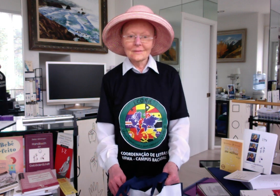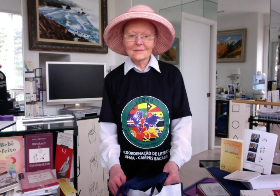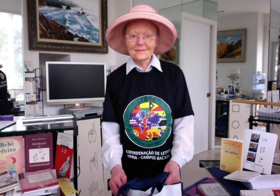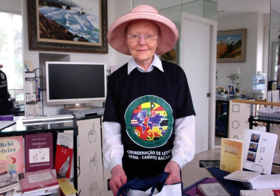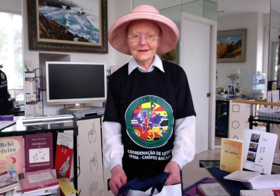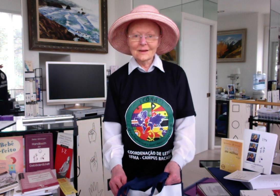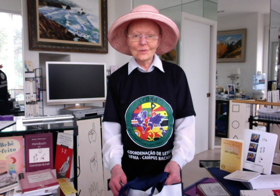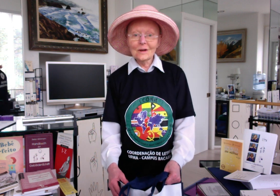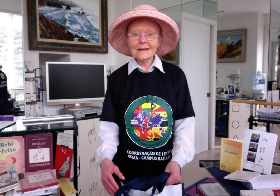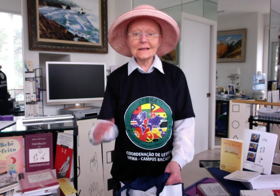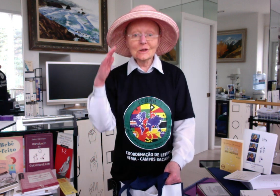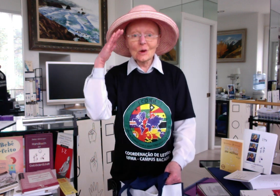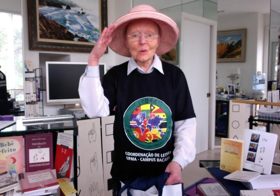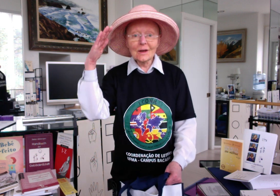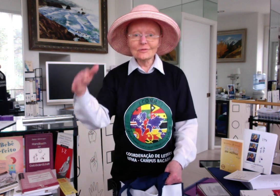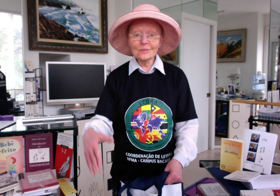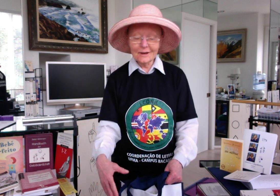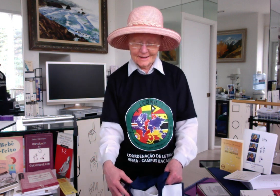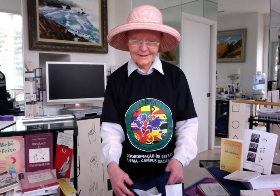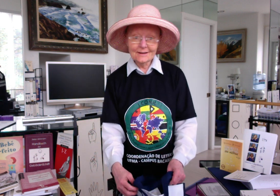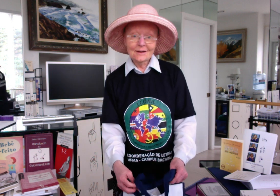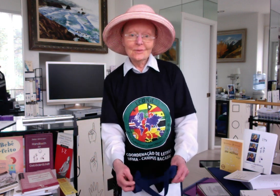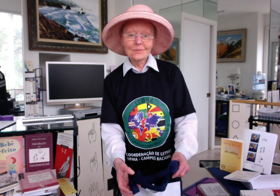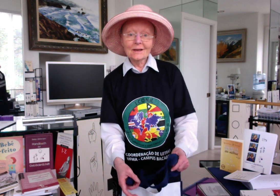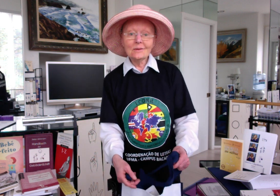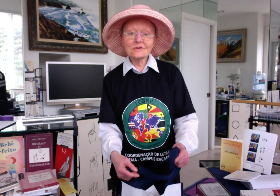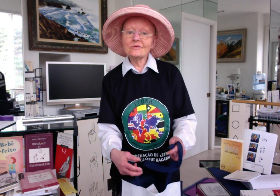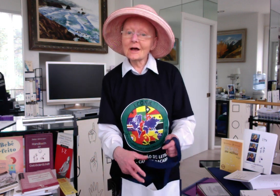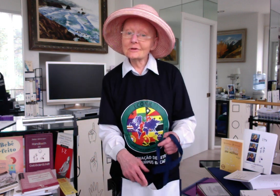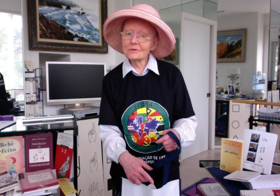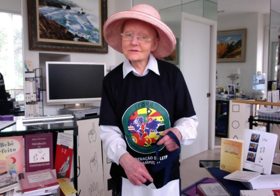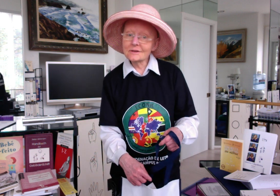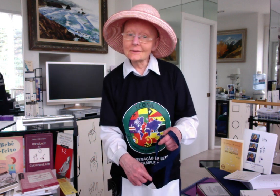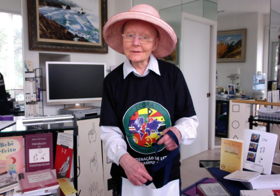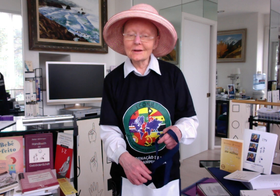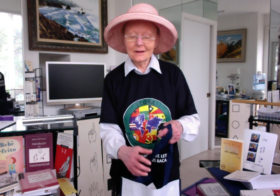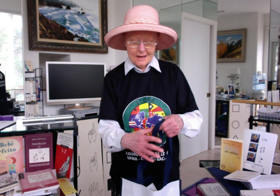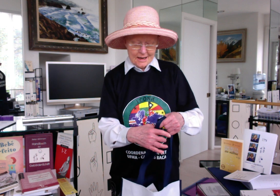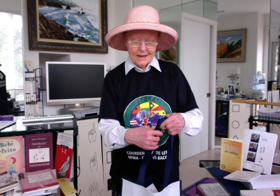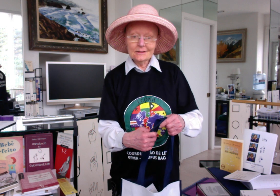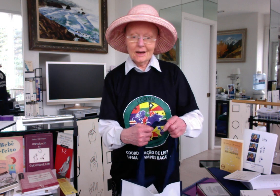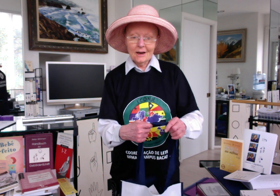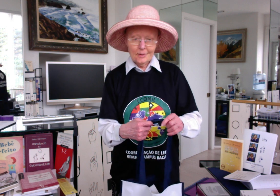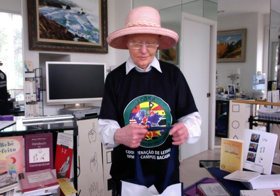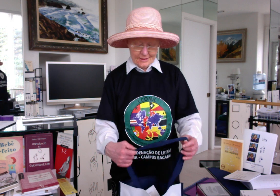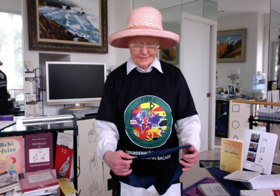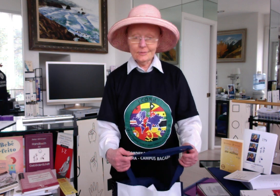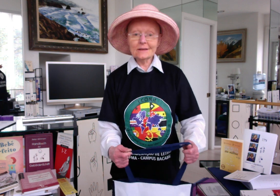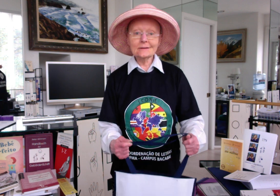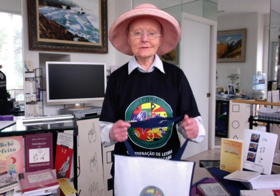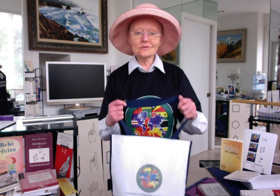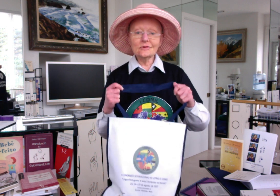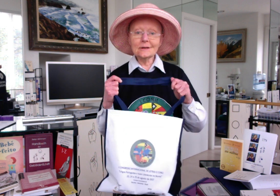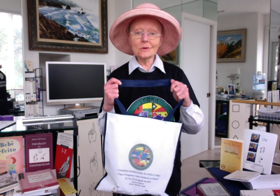Well, hello everybody. My name is Valerie Sutton and I'm making this video to